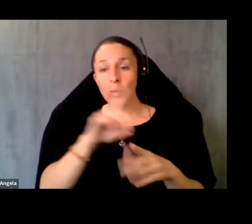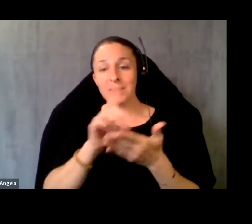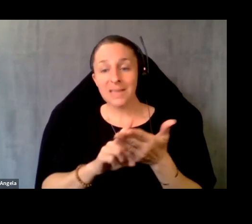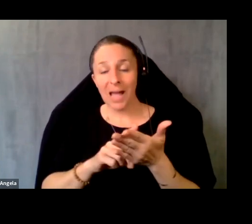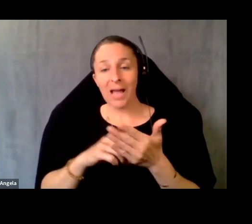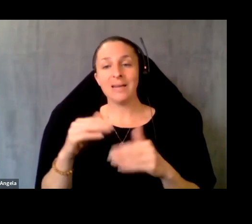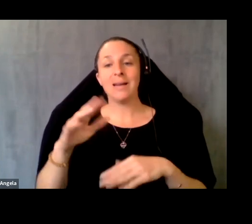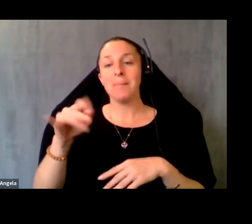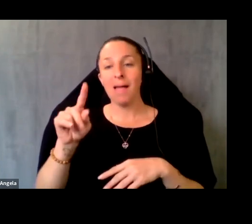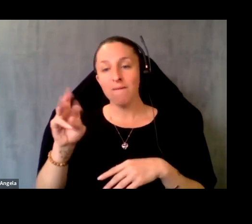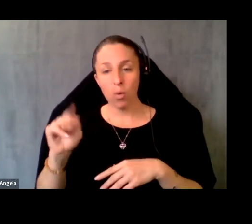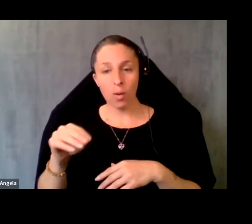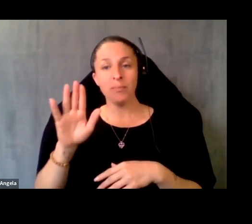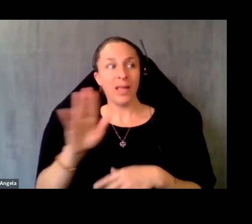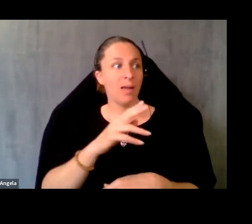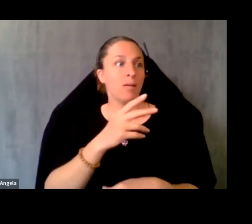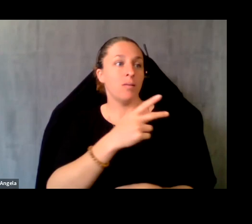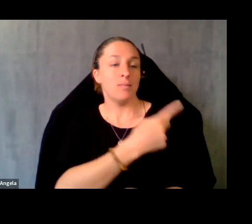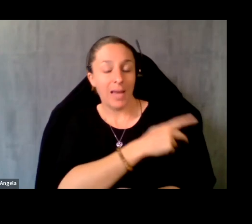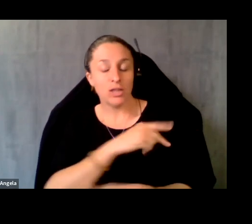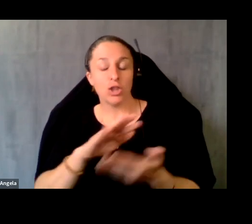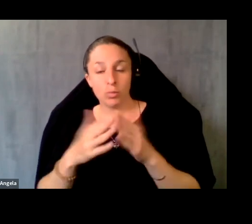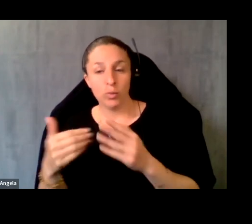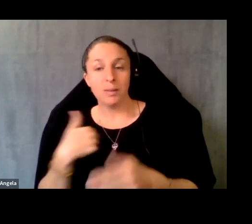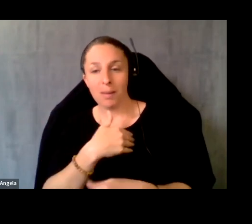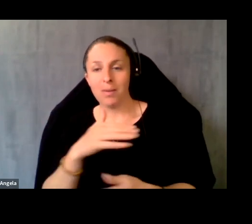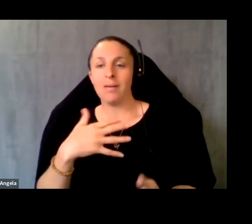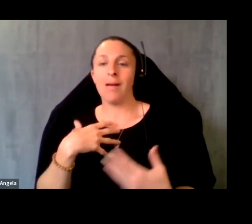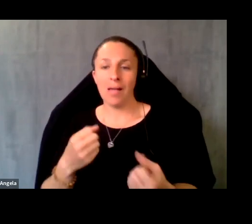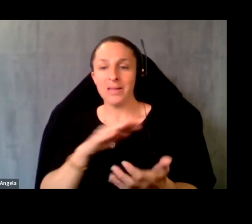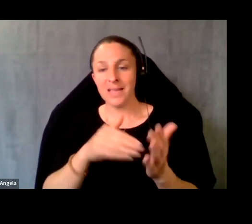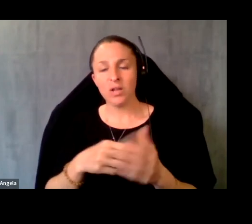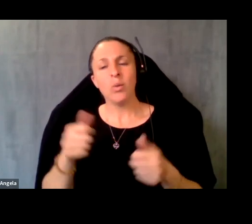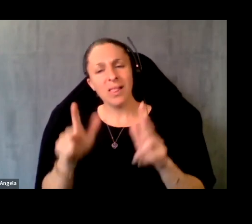the health centers, their patients and community members that would allow the infrastructure to be